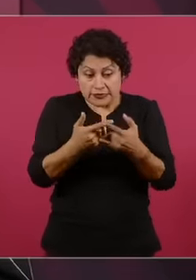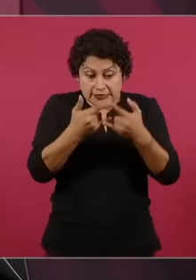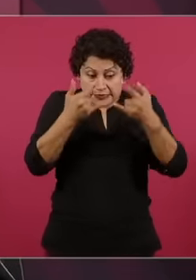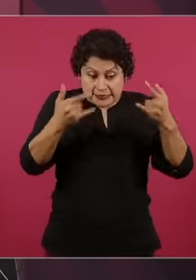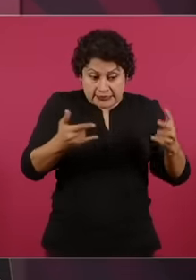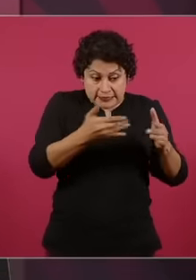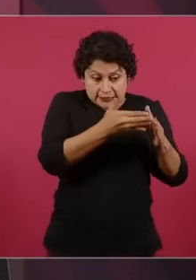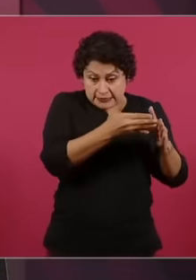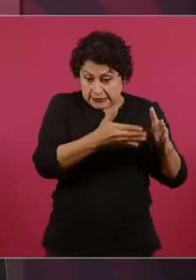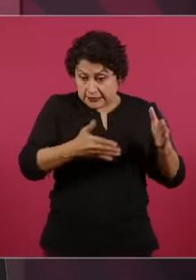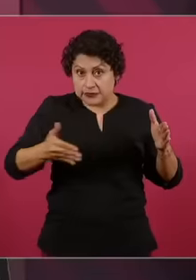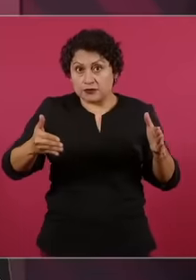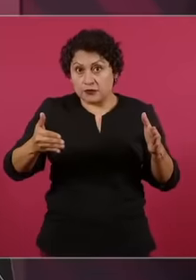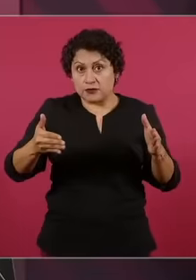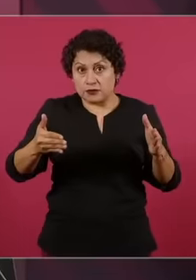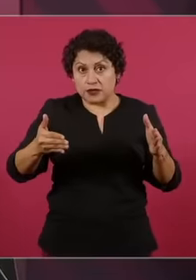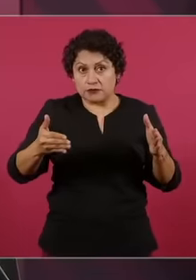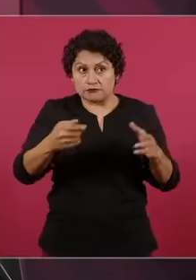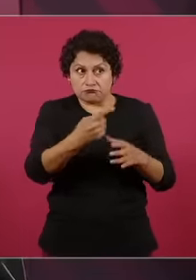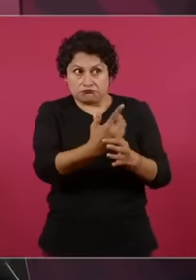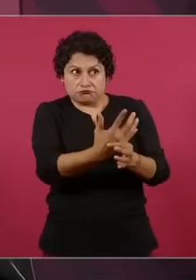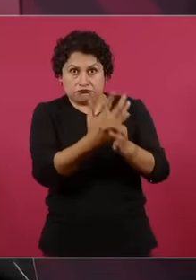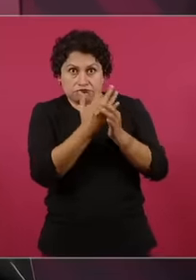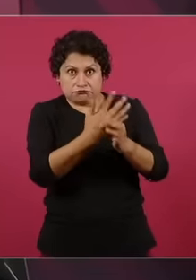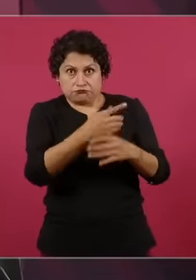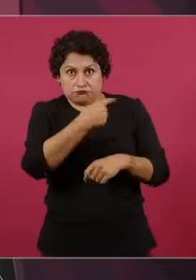that we were going to going from a Republic to a